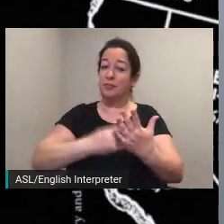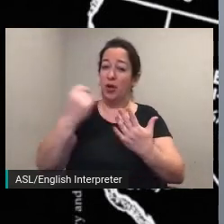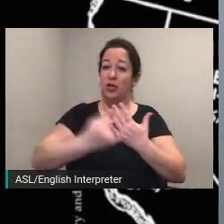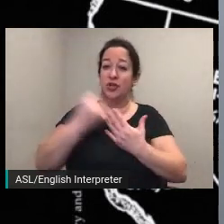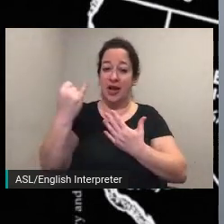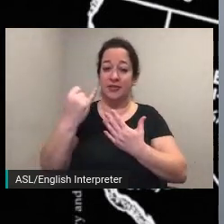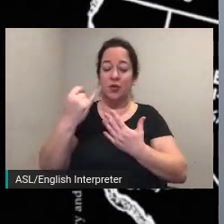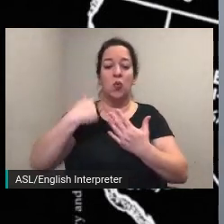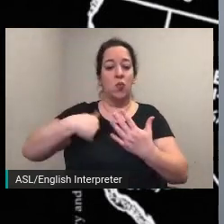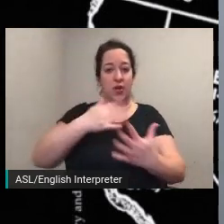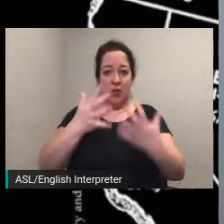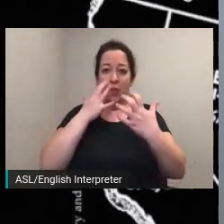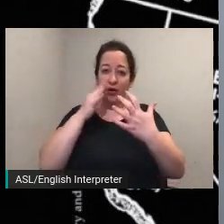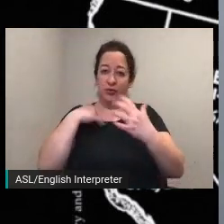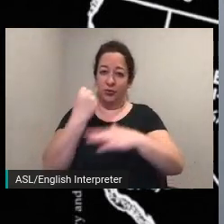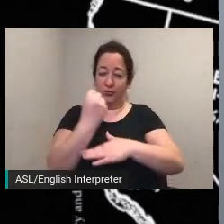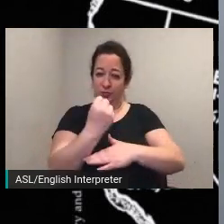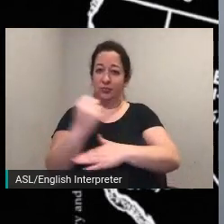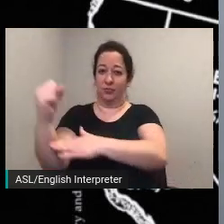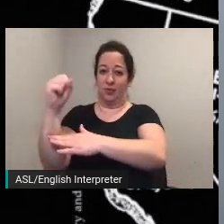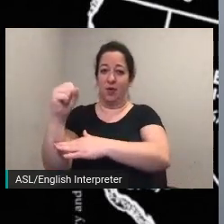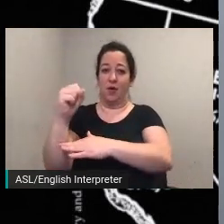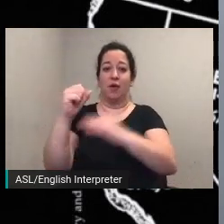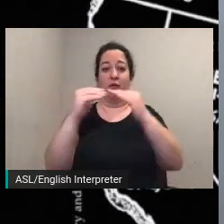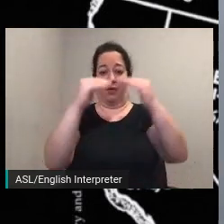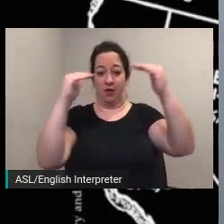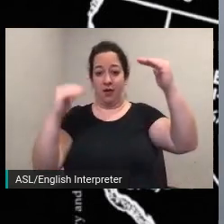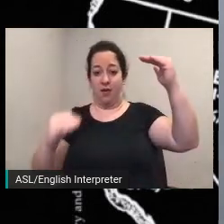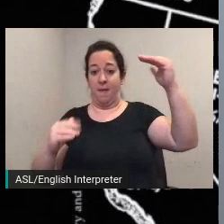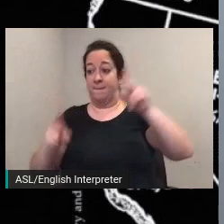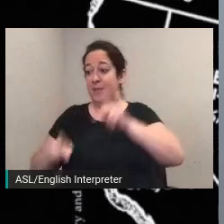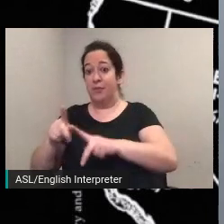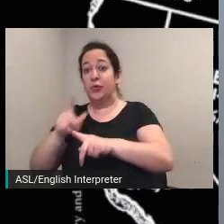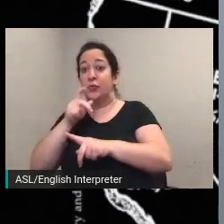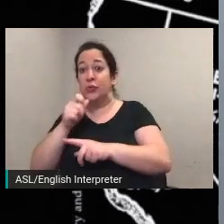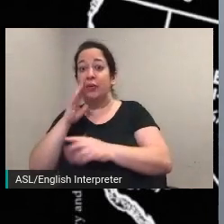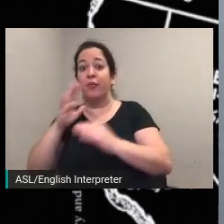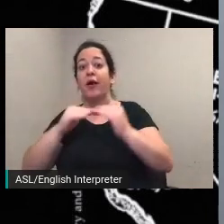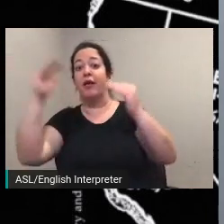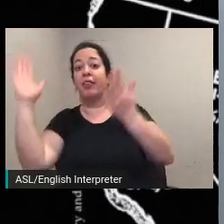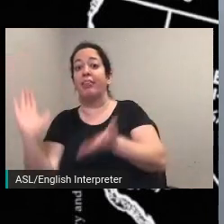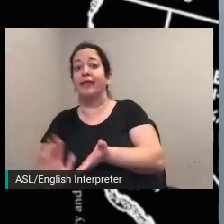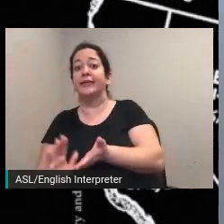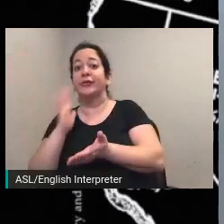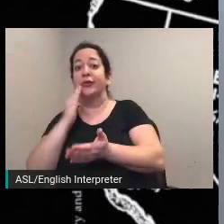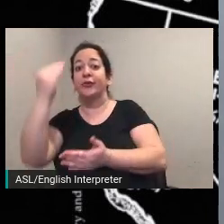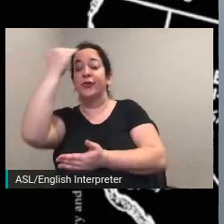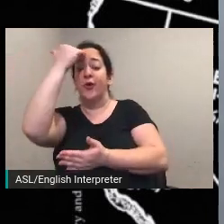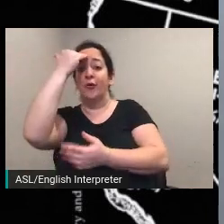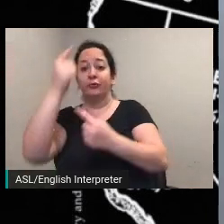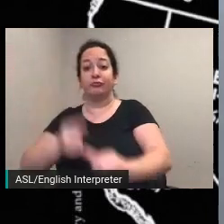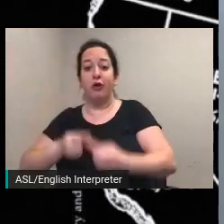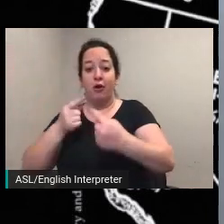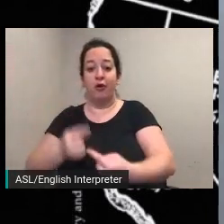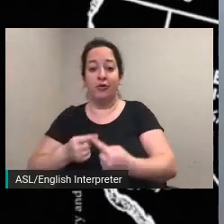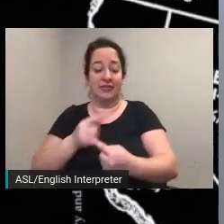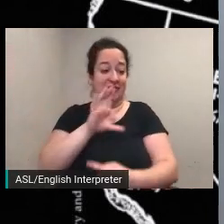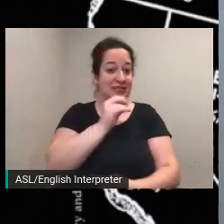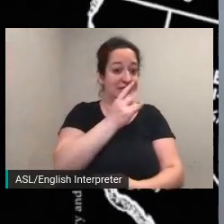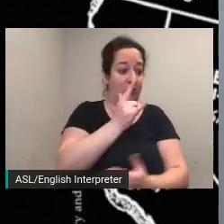particularly those of lesser-known figures and their roles the ongoing struggle for civil rights citizenship and